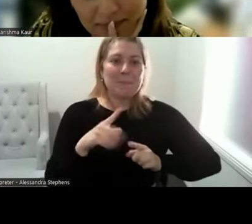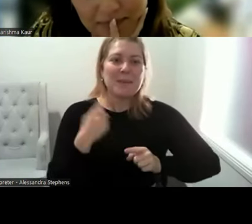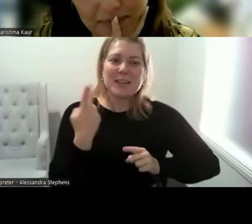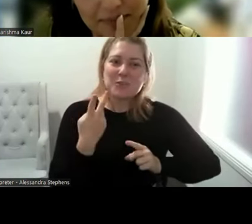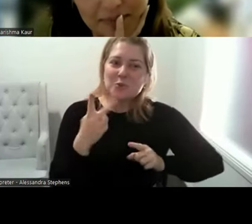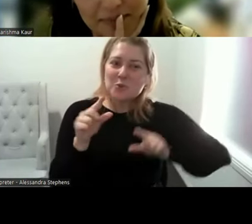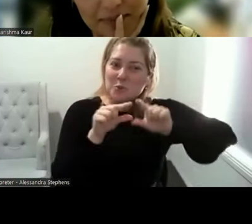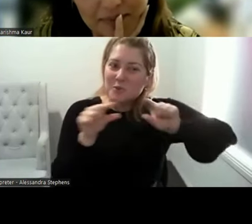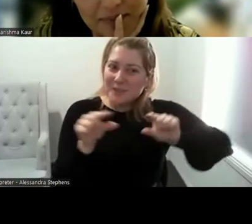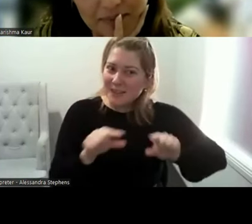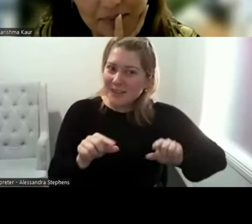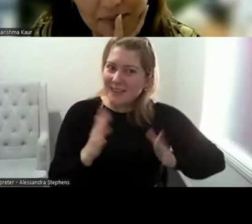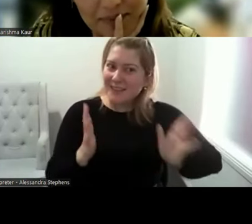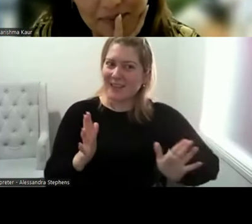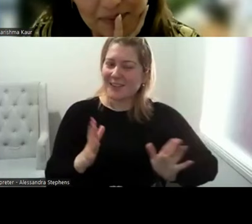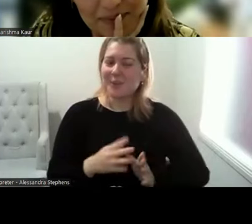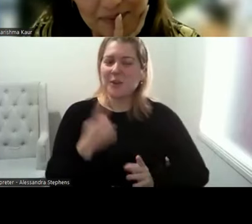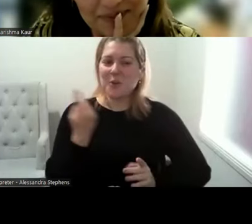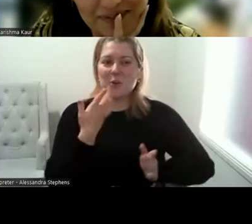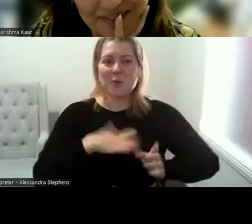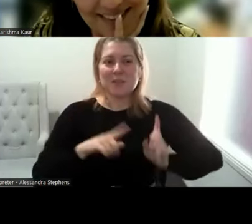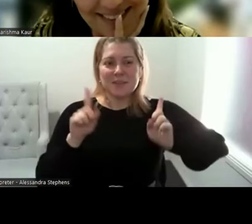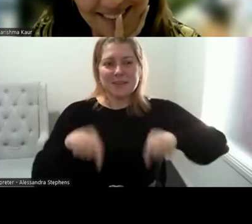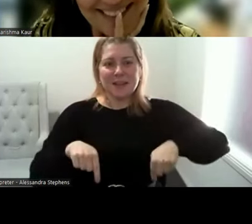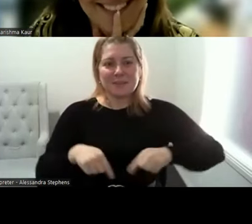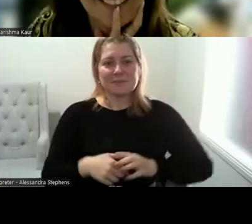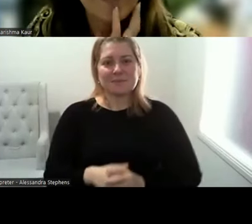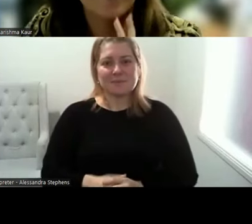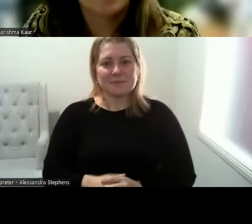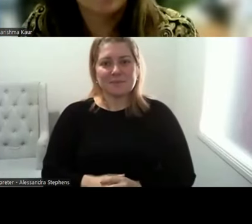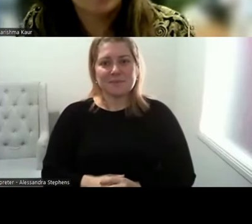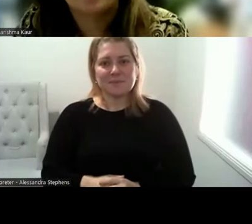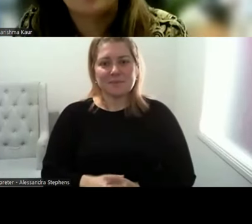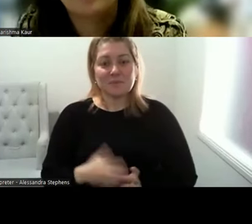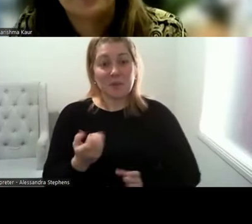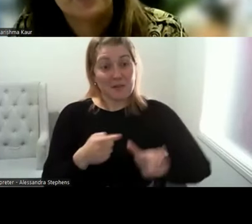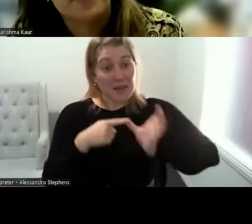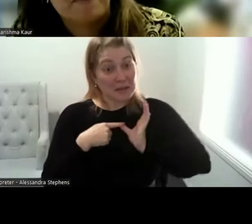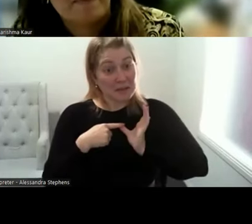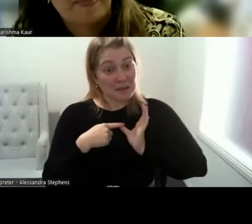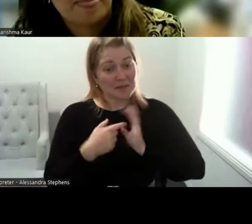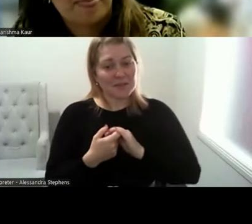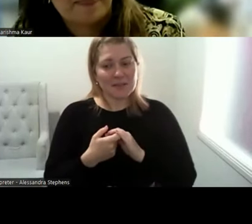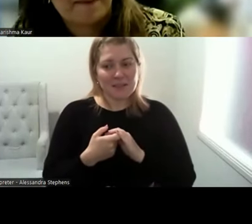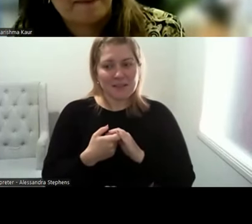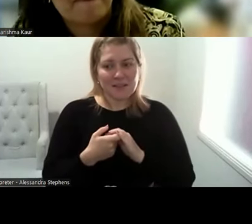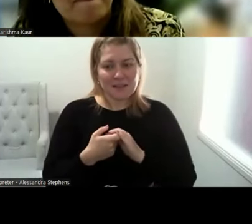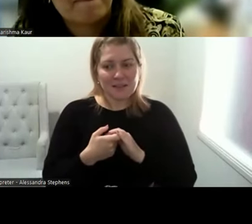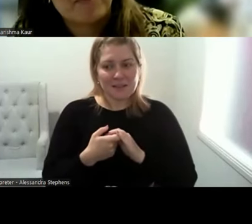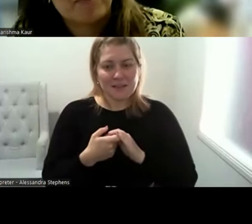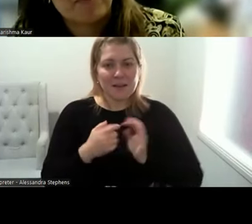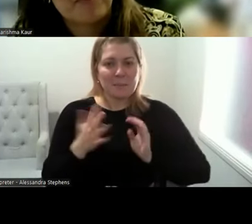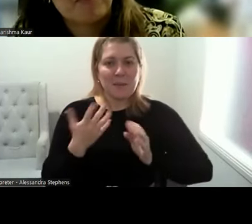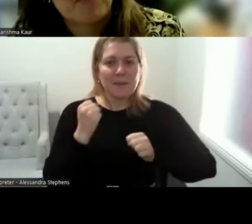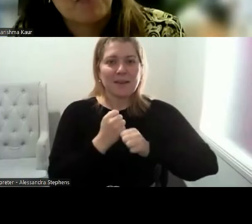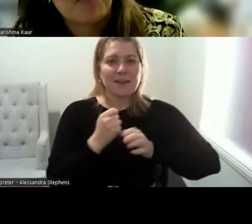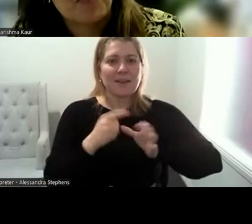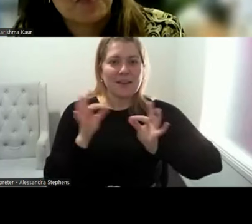But, who would like to start us off? So you won't have an answer. Perhaps Gab. Do you want to start us off?